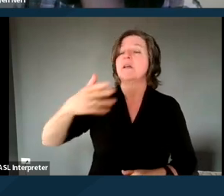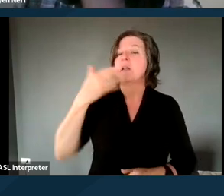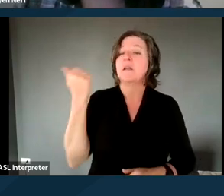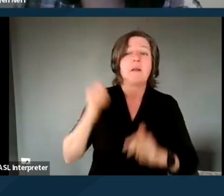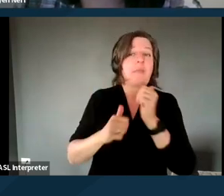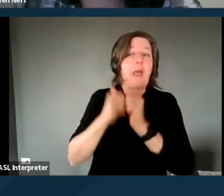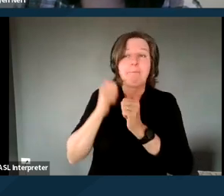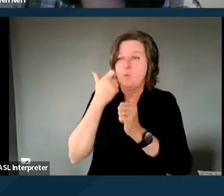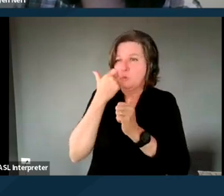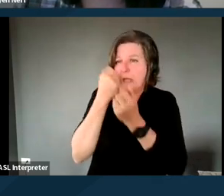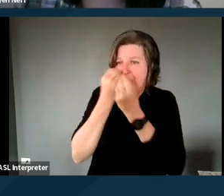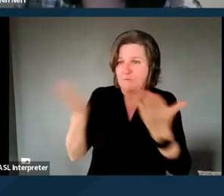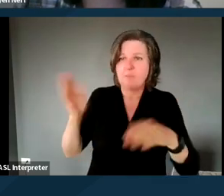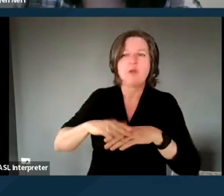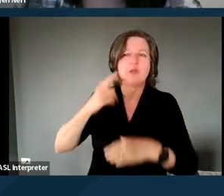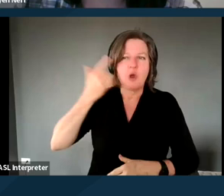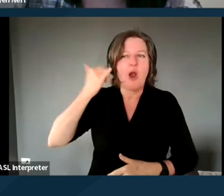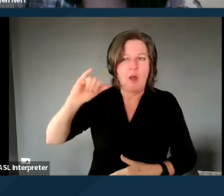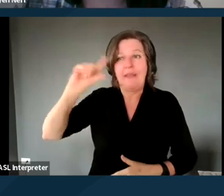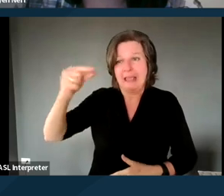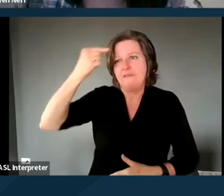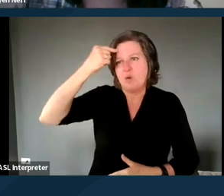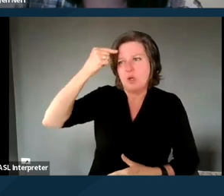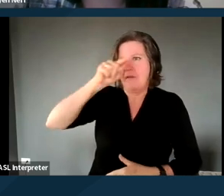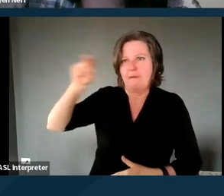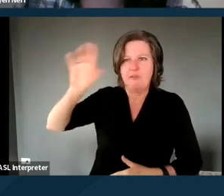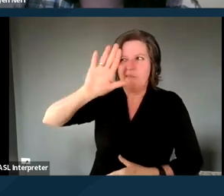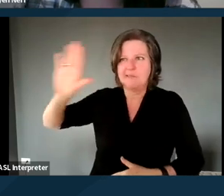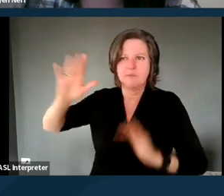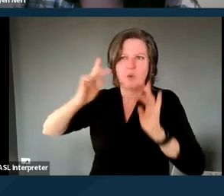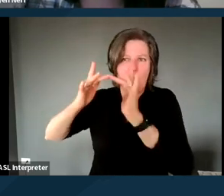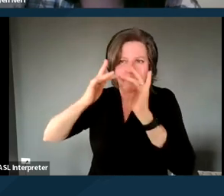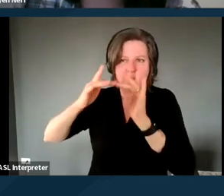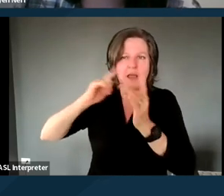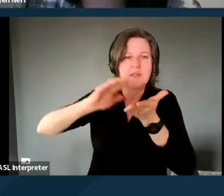are gonna be on the California government websites for the waivers or the housing programs.